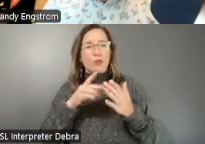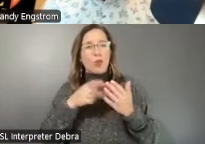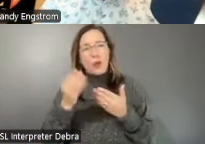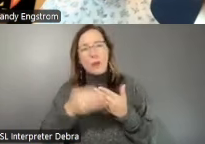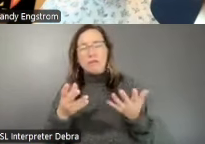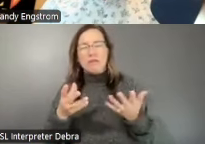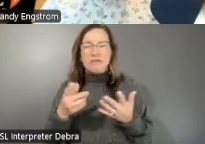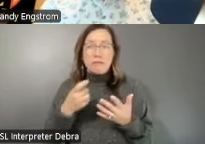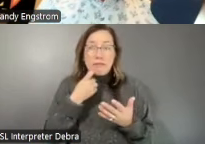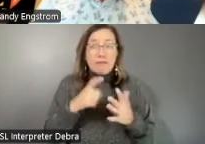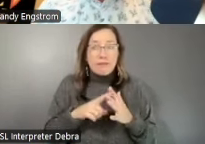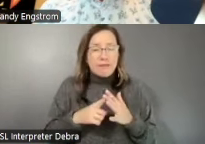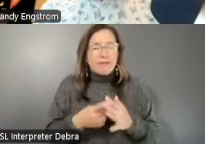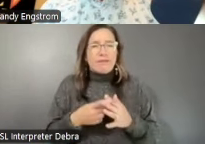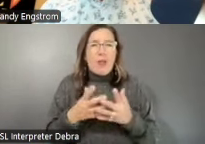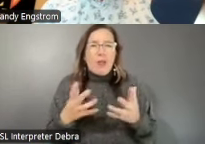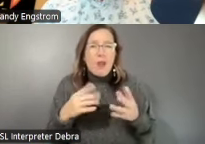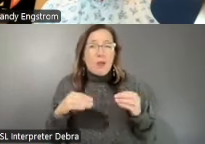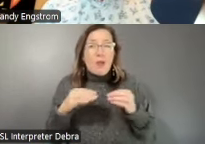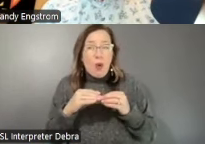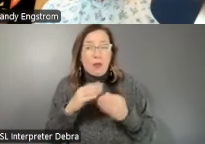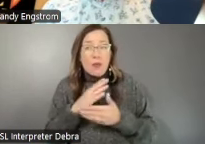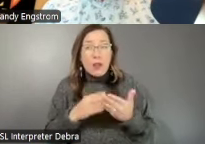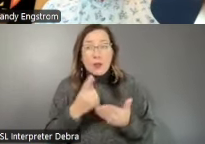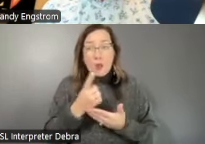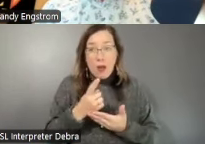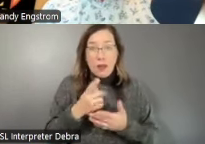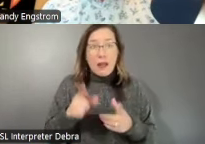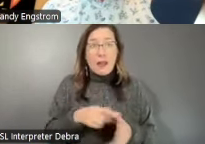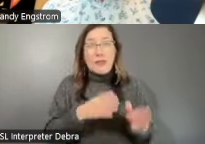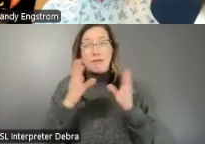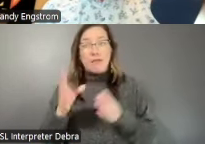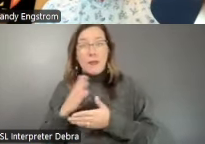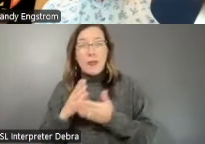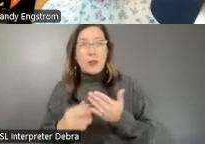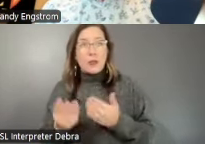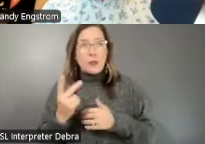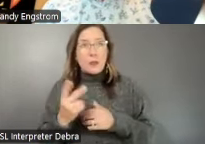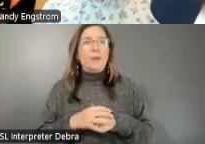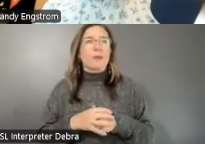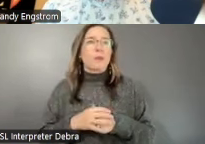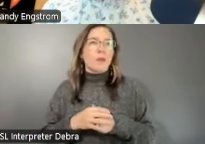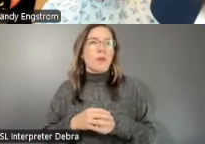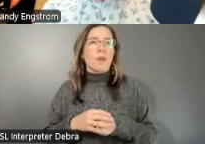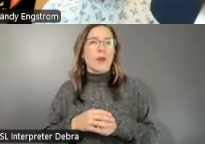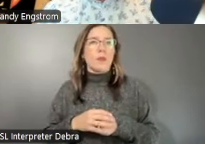and there's a lot more to do in phase one, and then we'll move on to phase two. So phase two of